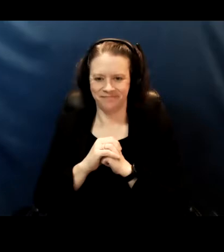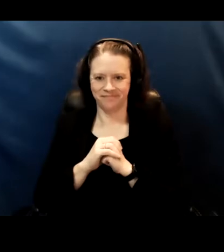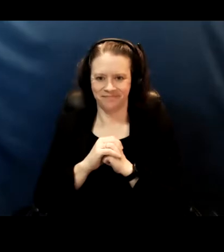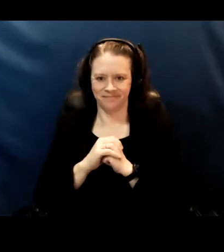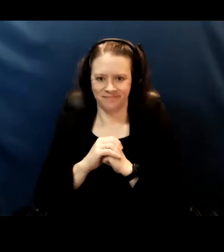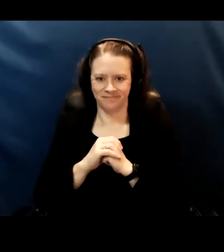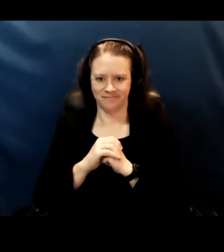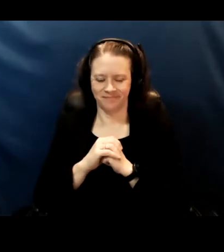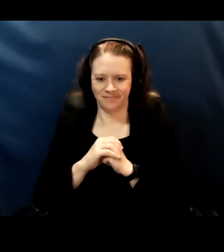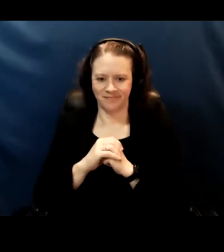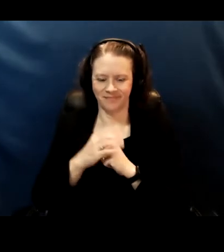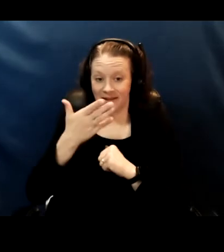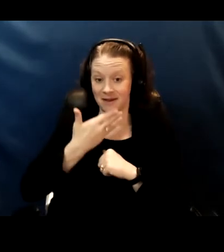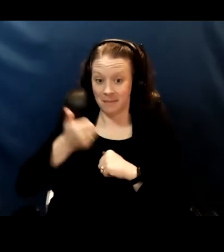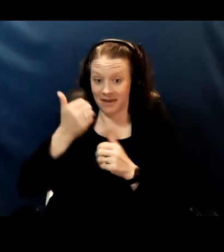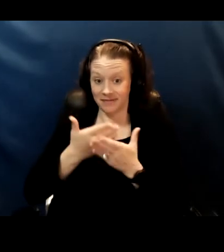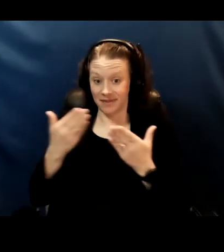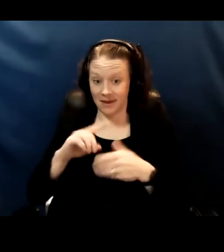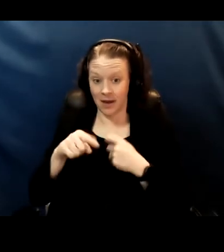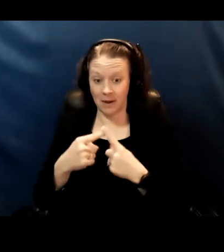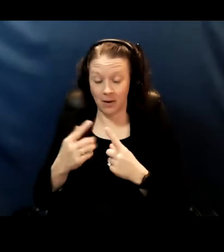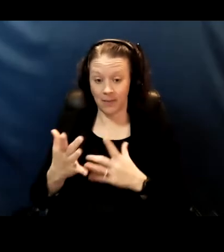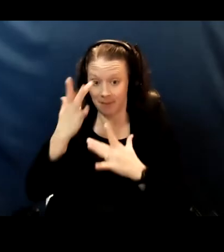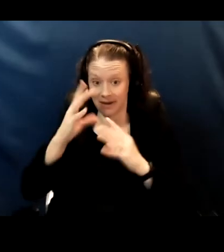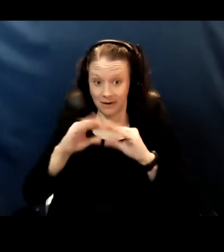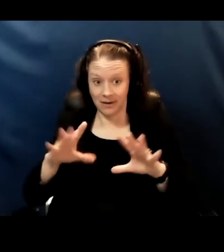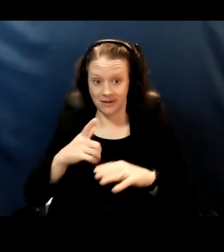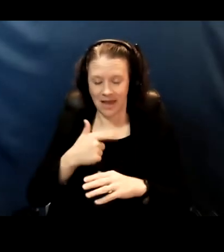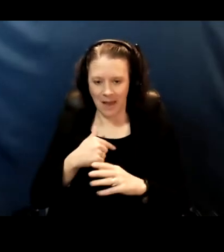The best thing about this pandemic is that I'm a pediatrician